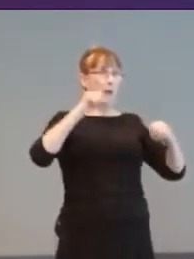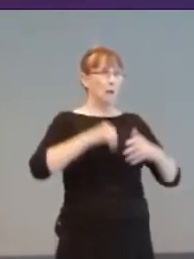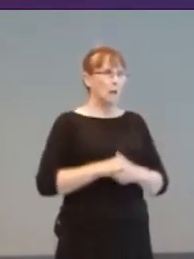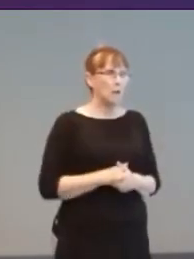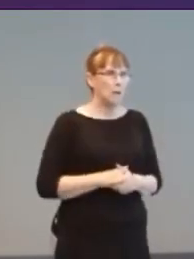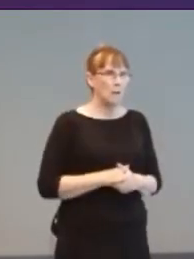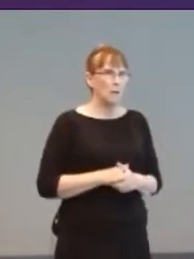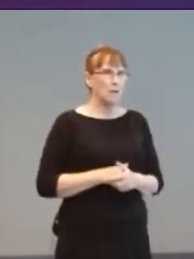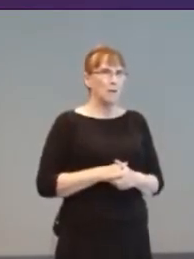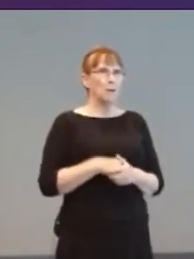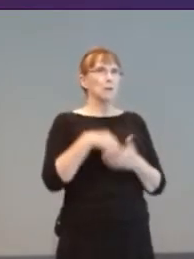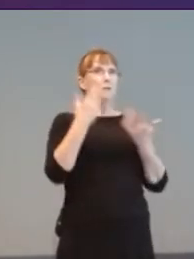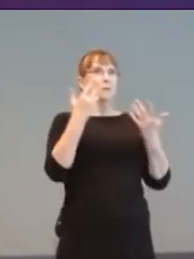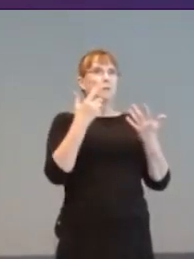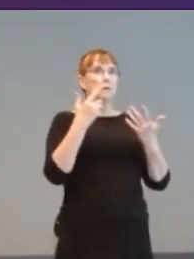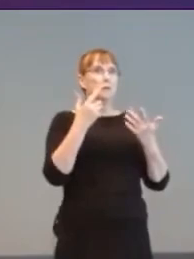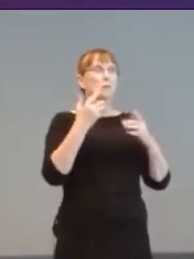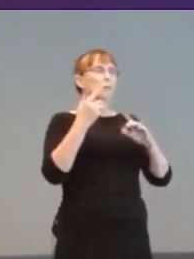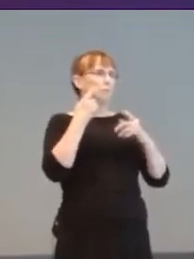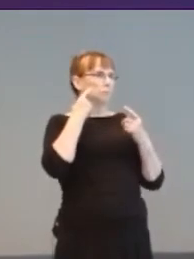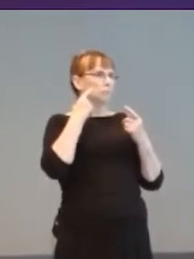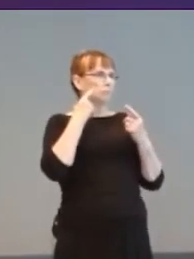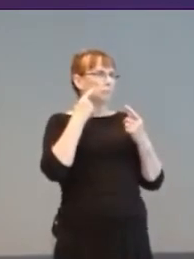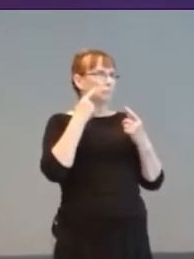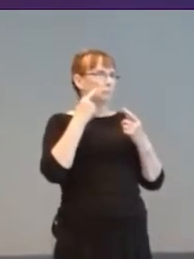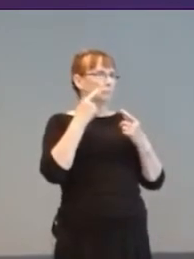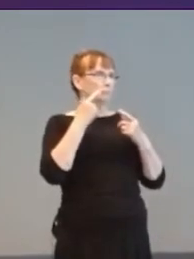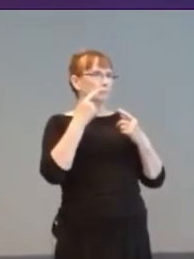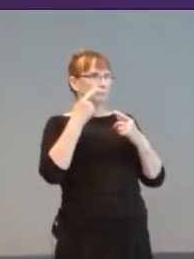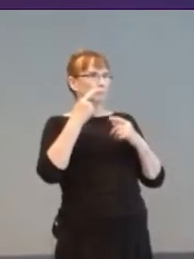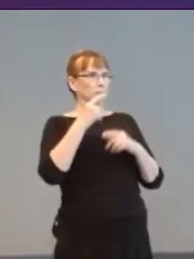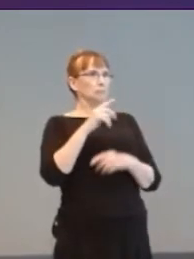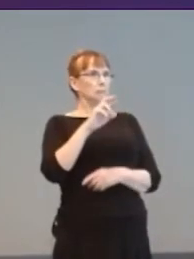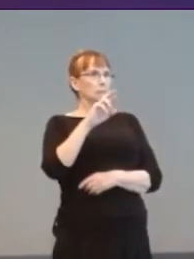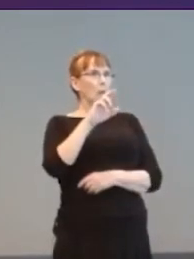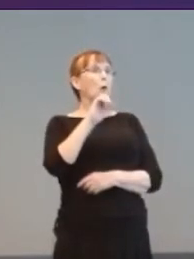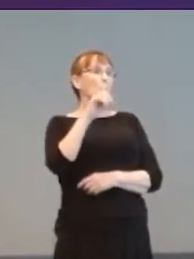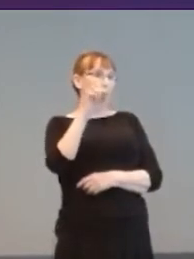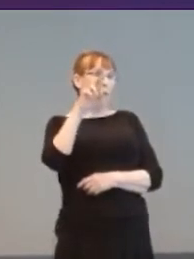the cries of abducted humans did not have to go unheeded if unheard.